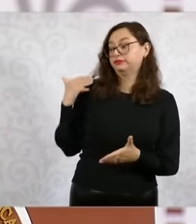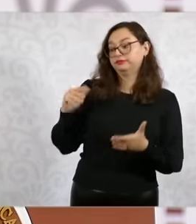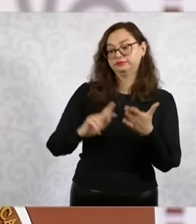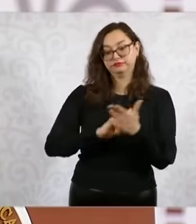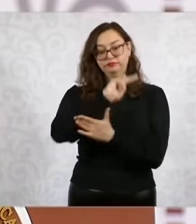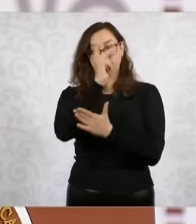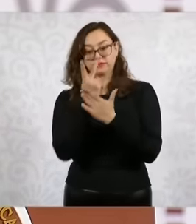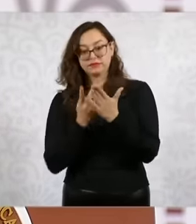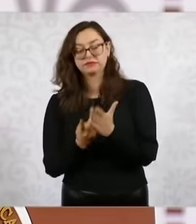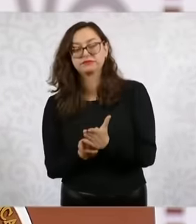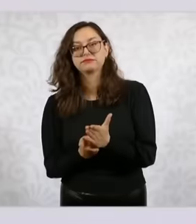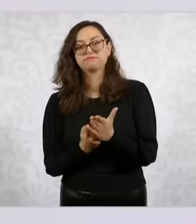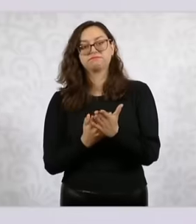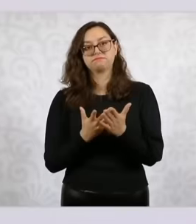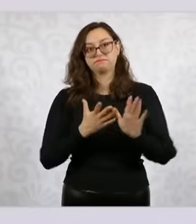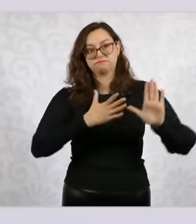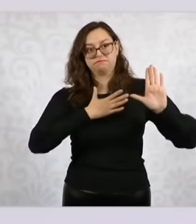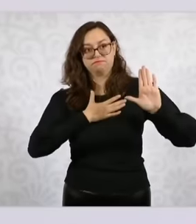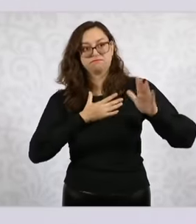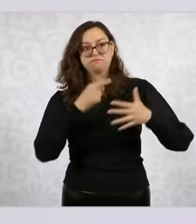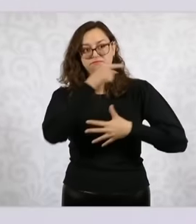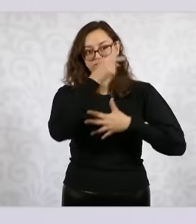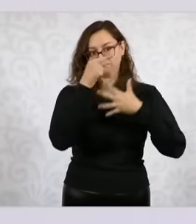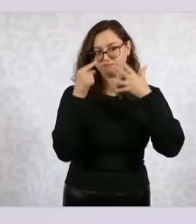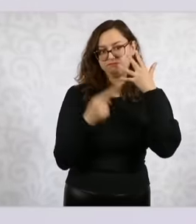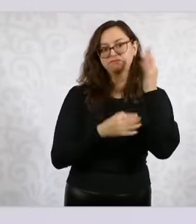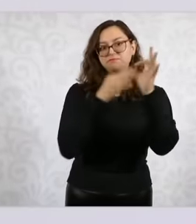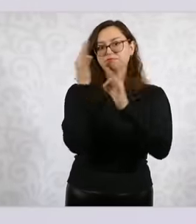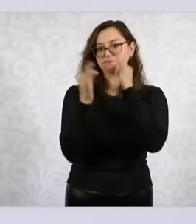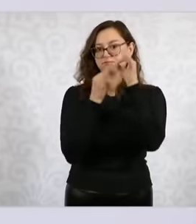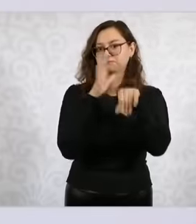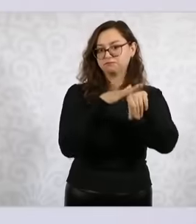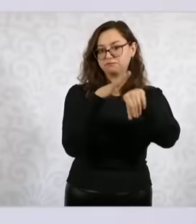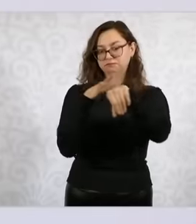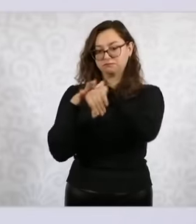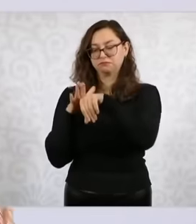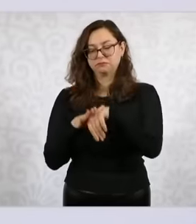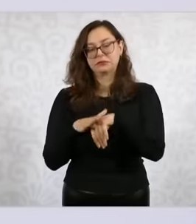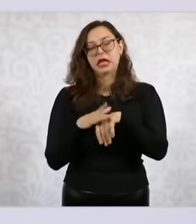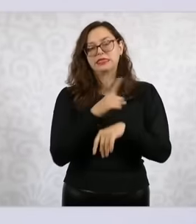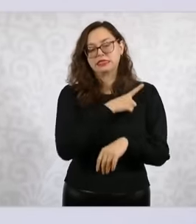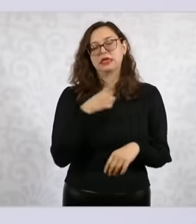I said it in the Zócalo and I take this opportunity to comment on it this month in a little while we are going to have a meeting